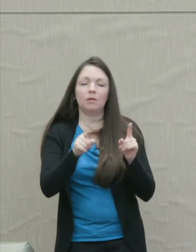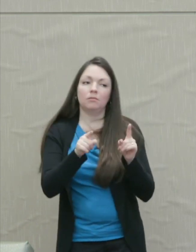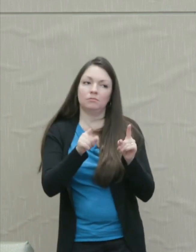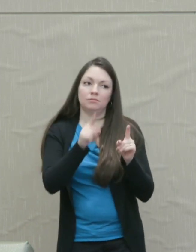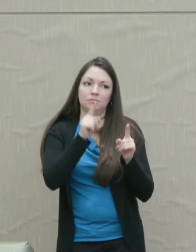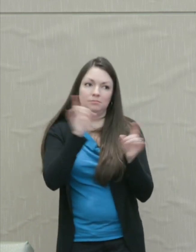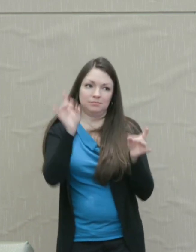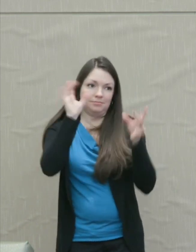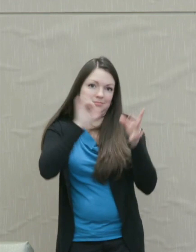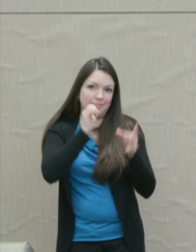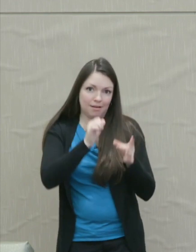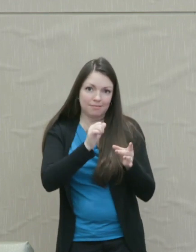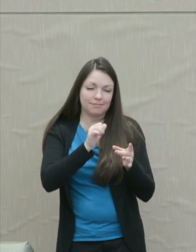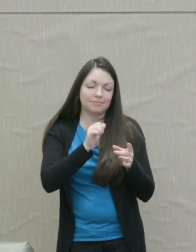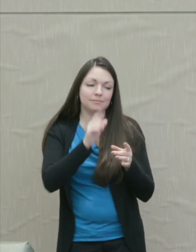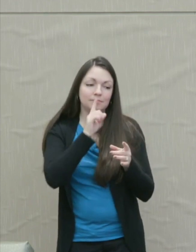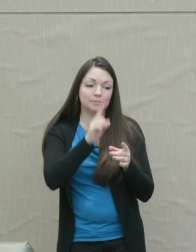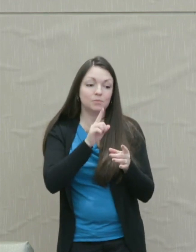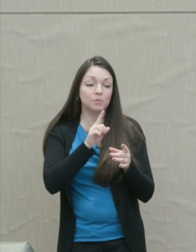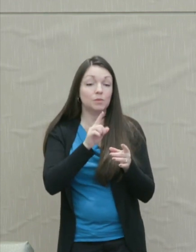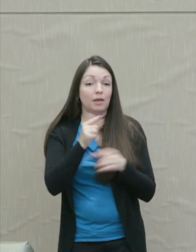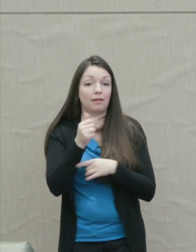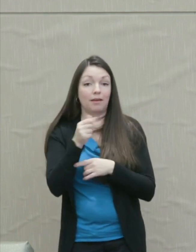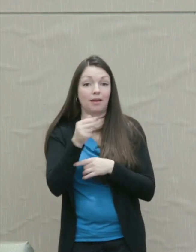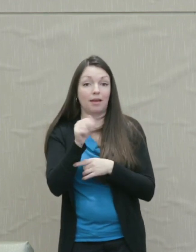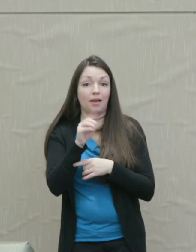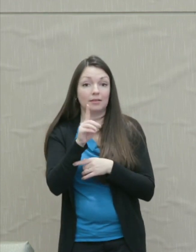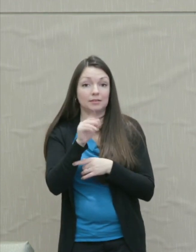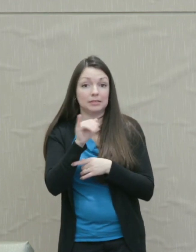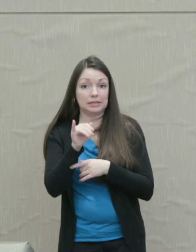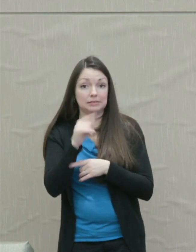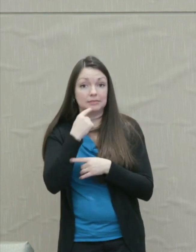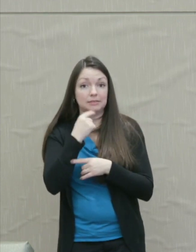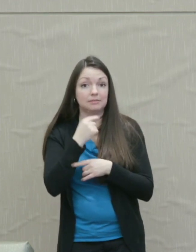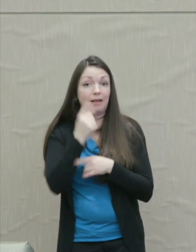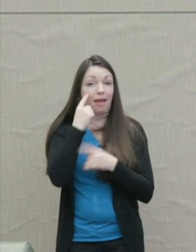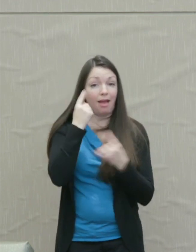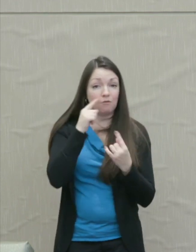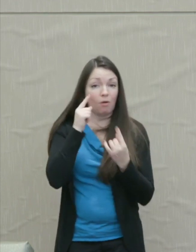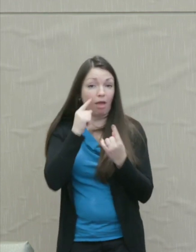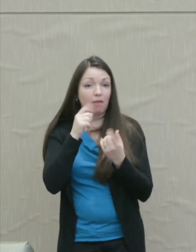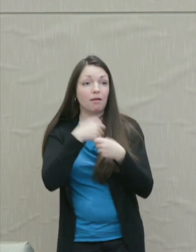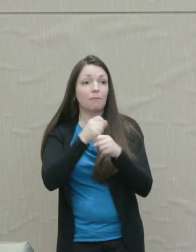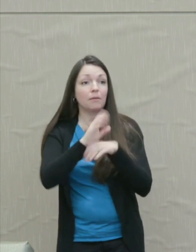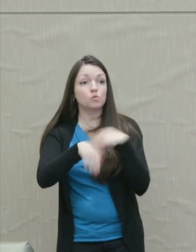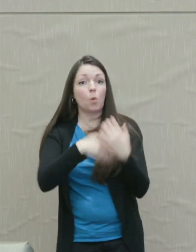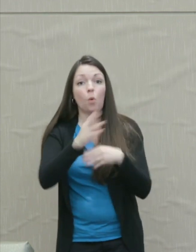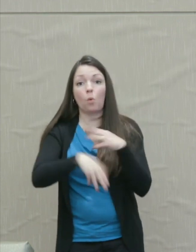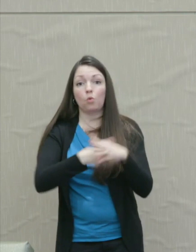the problem. As Gandhi said an eye for an eye makes the whole world blind.